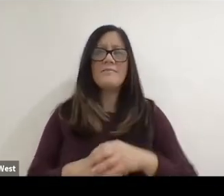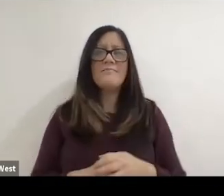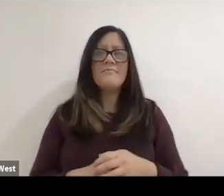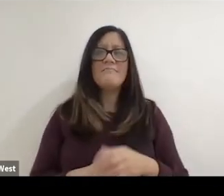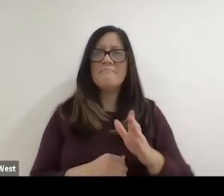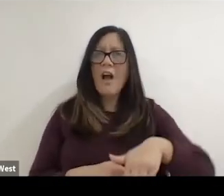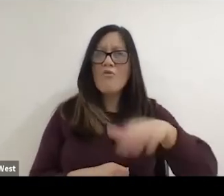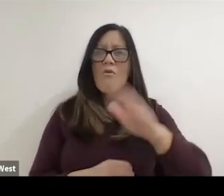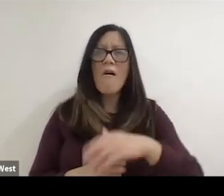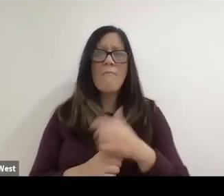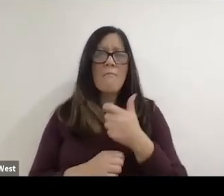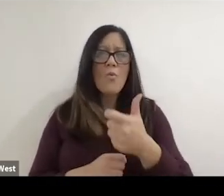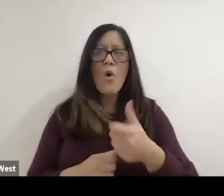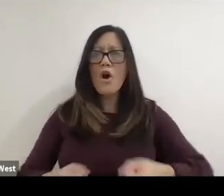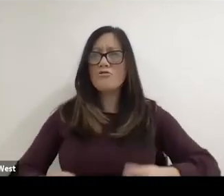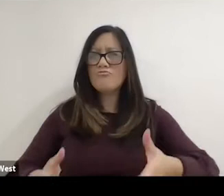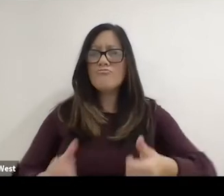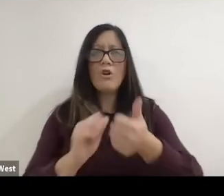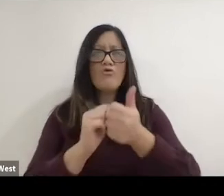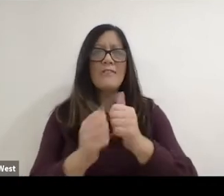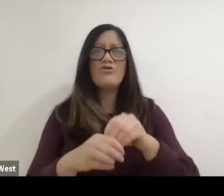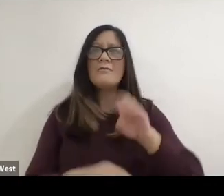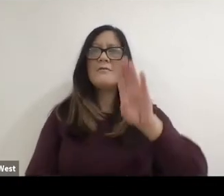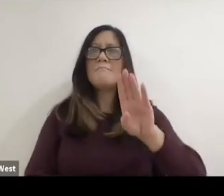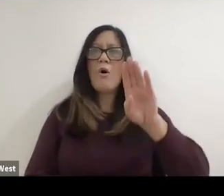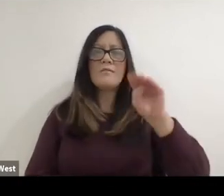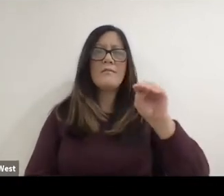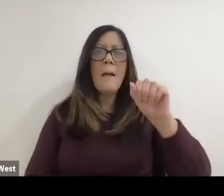watching racers in the Boston Marathon competing that really got me excited